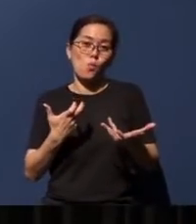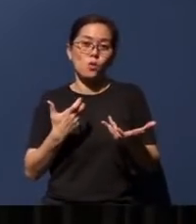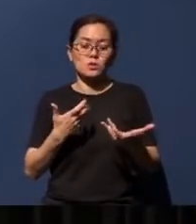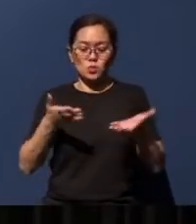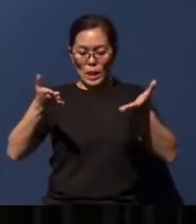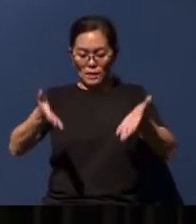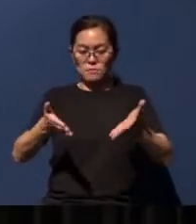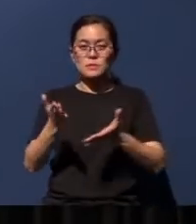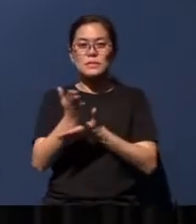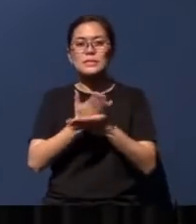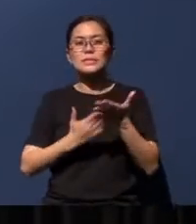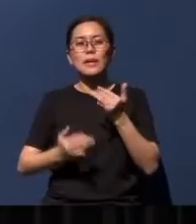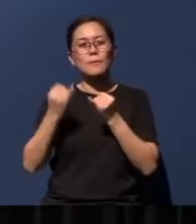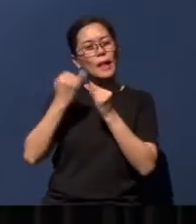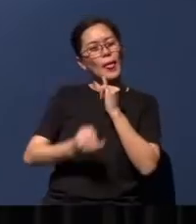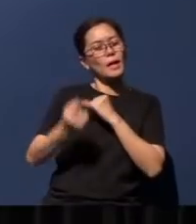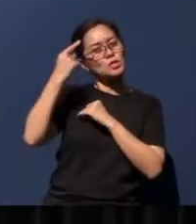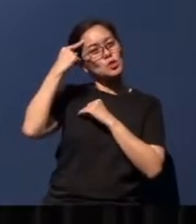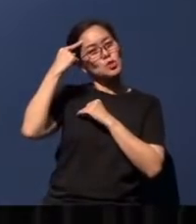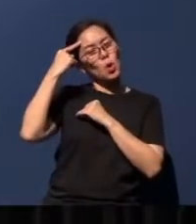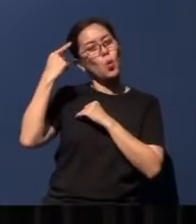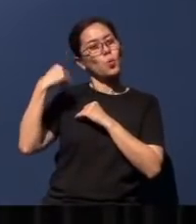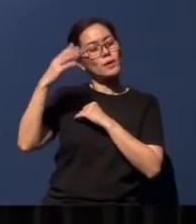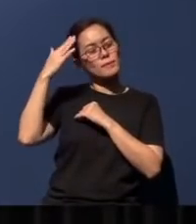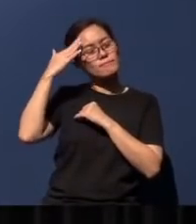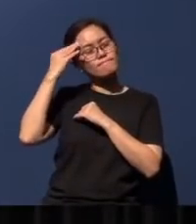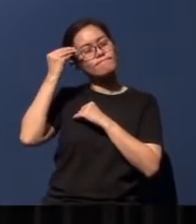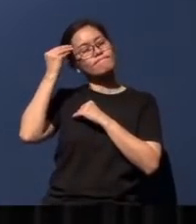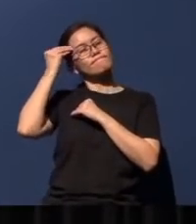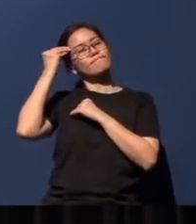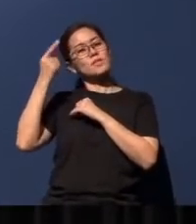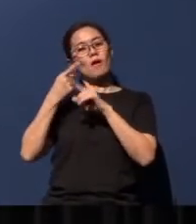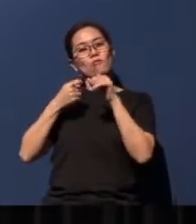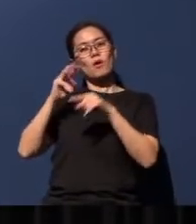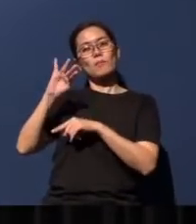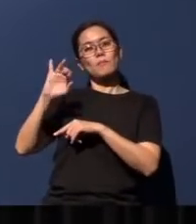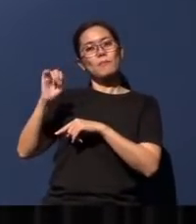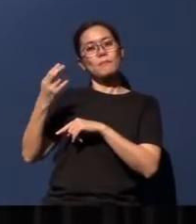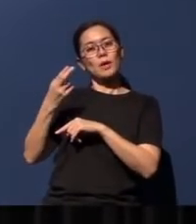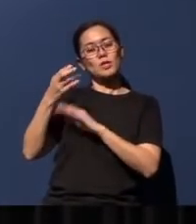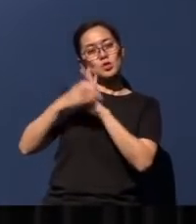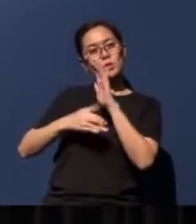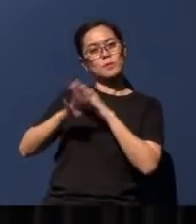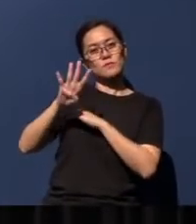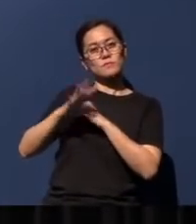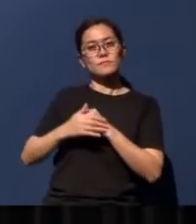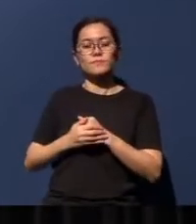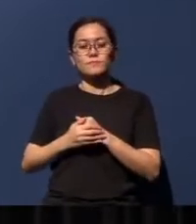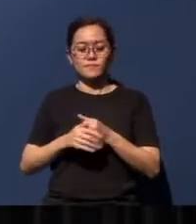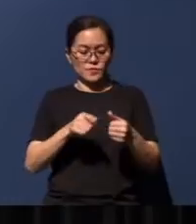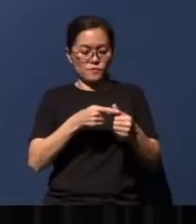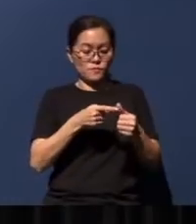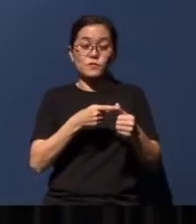some final thoughts that we can take away from Micah chapter 4. Firstly, I think it is important